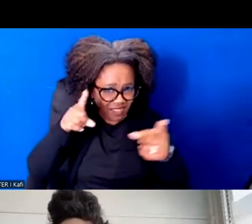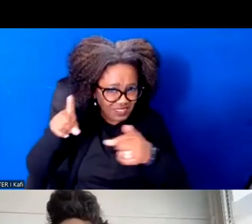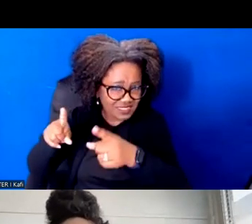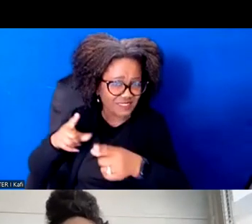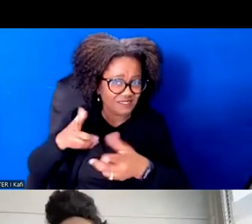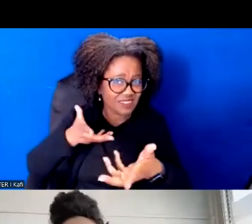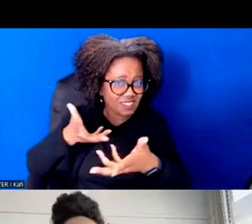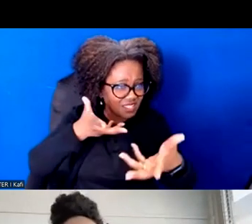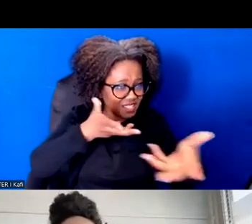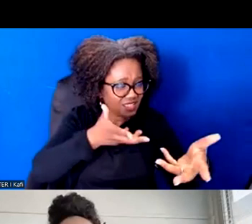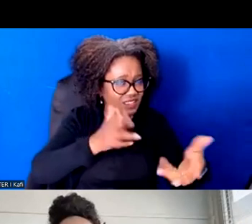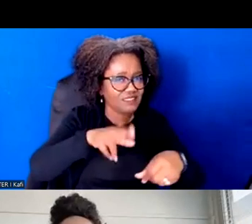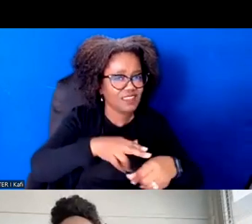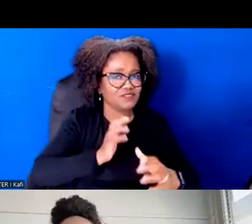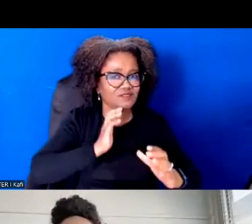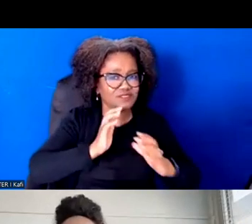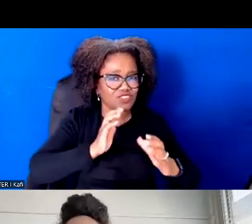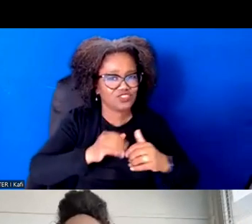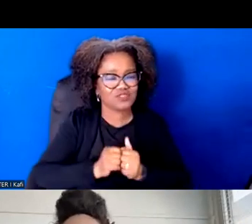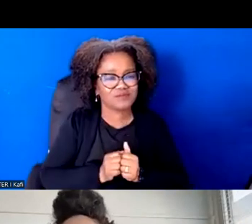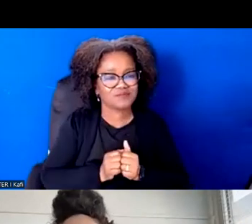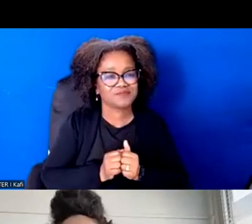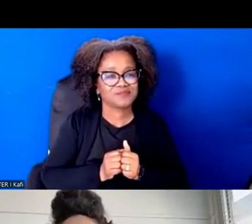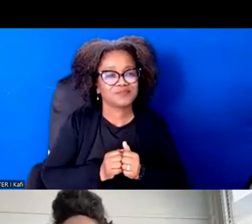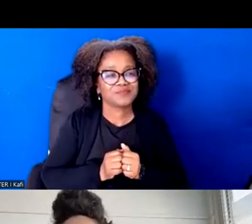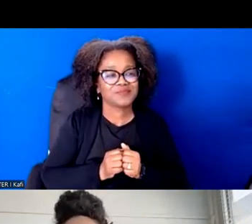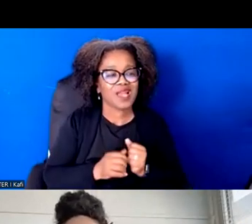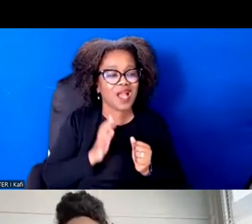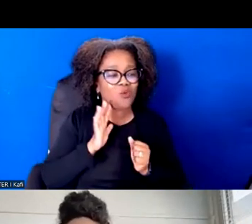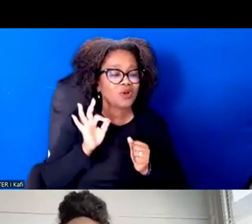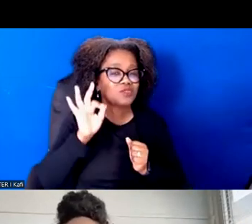One thing I just want to say, in the spirit of this larger project that Obama is doing